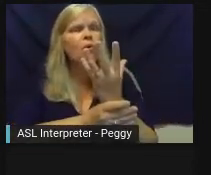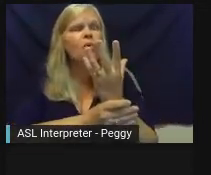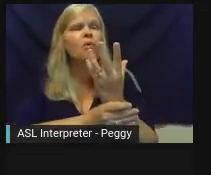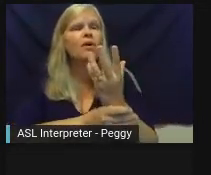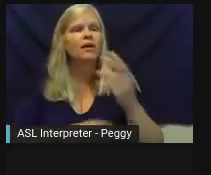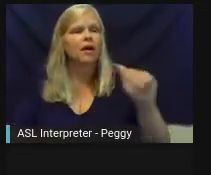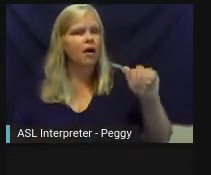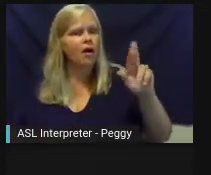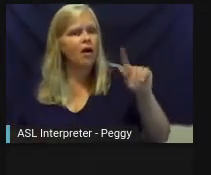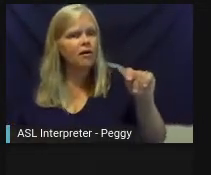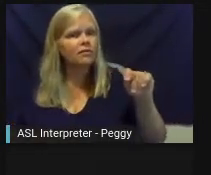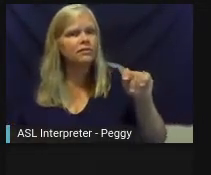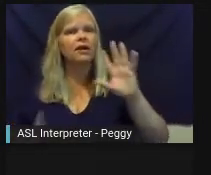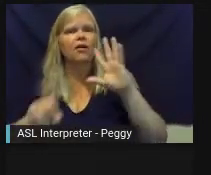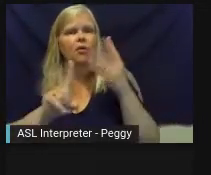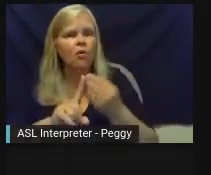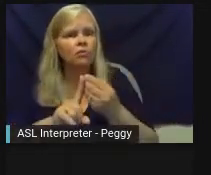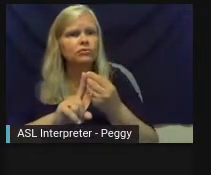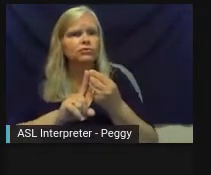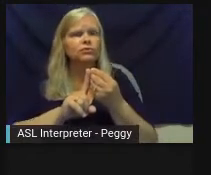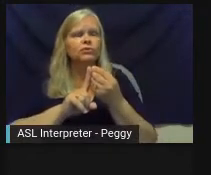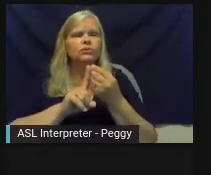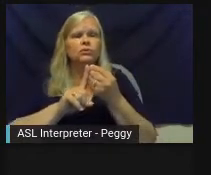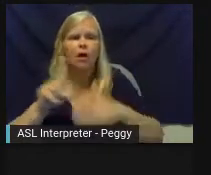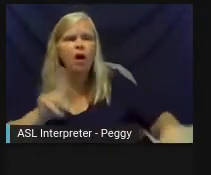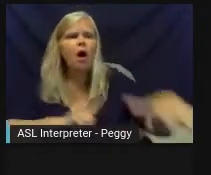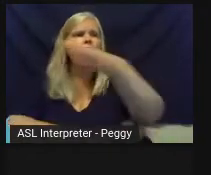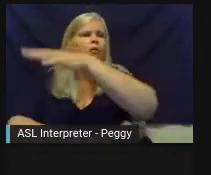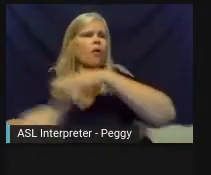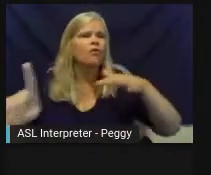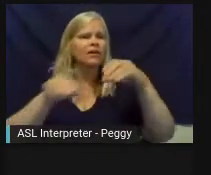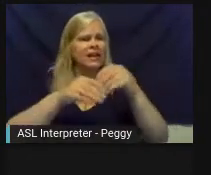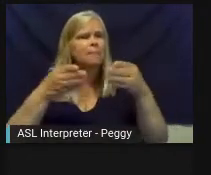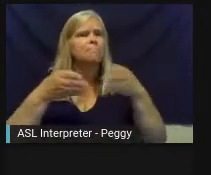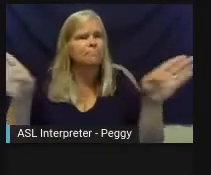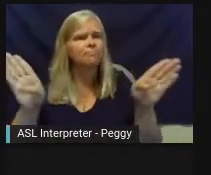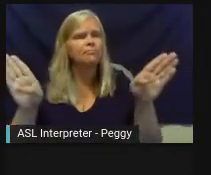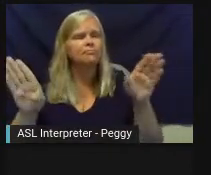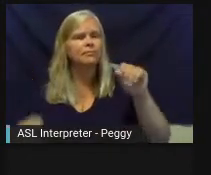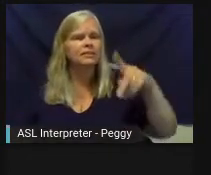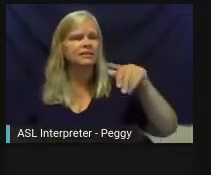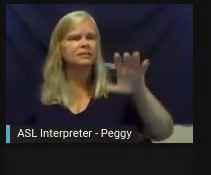and art in public spaces. Bravo's formation is a great example of how our